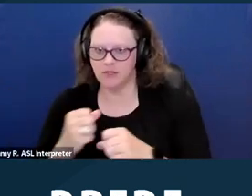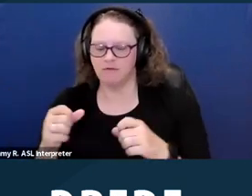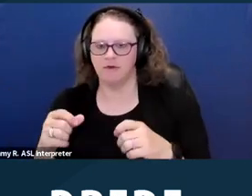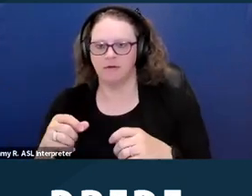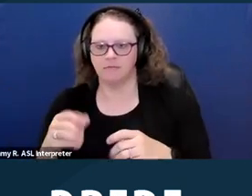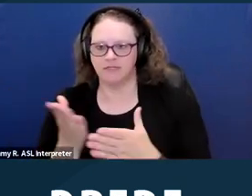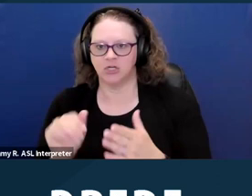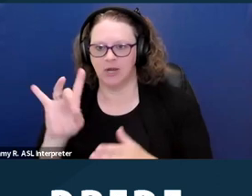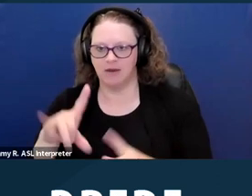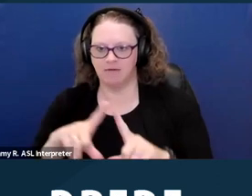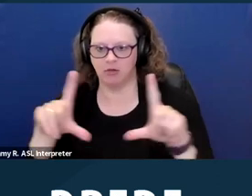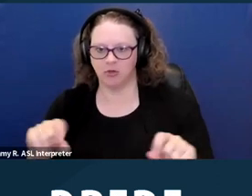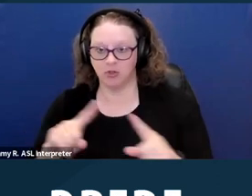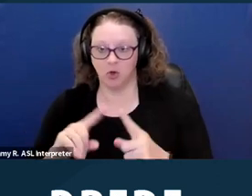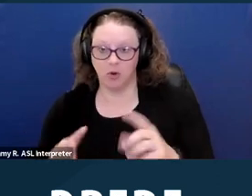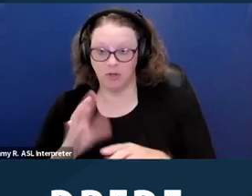So enforcement is definitely still needed. Thank you.